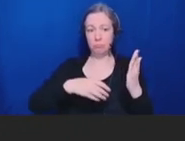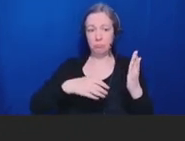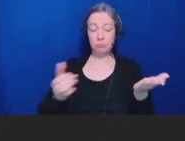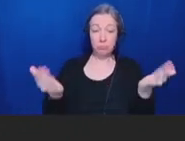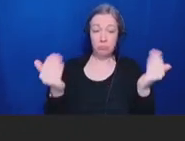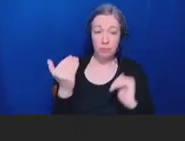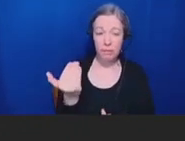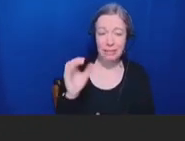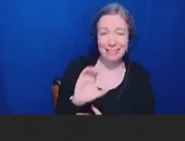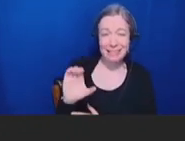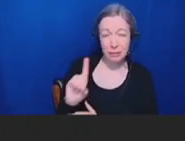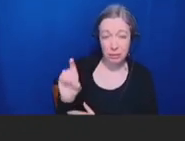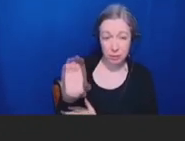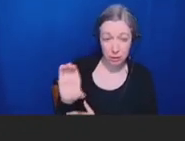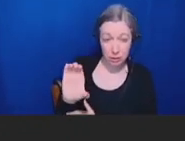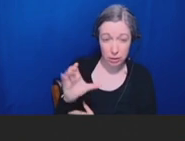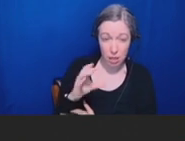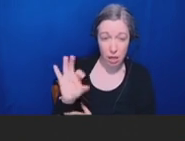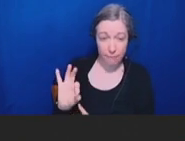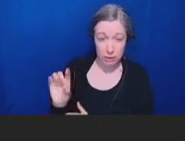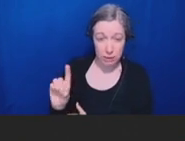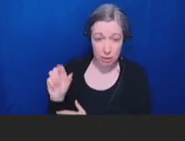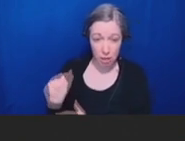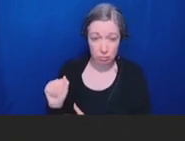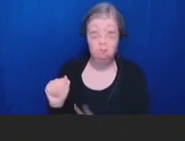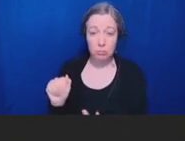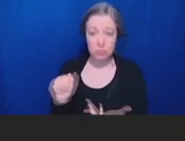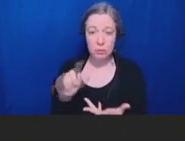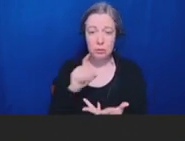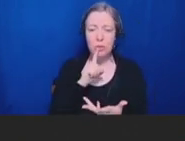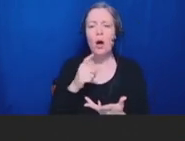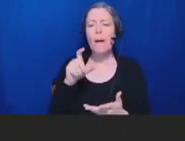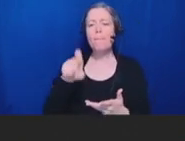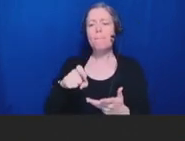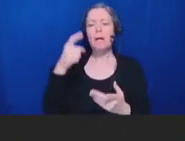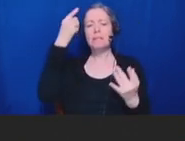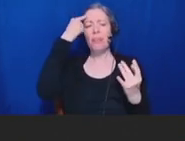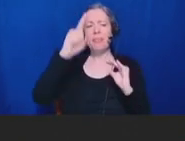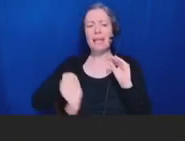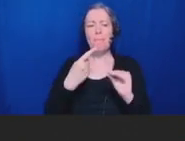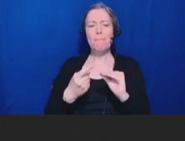analysis for a vaccine of interest. And just a bit more on this from the draft -- text